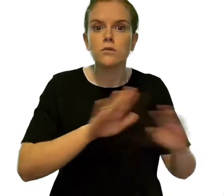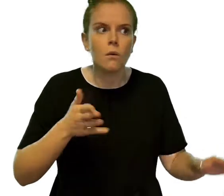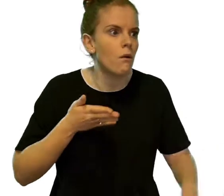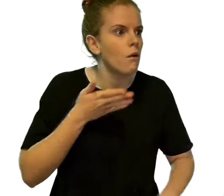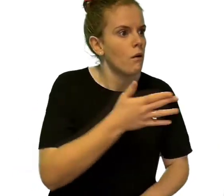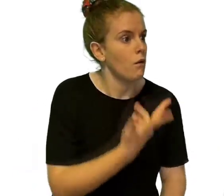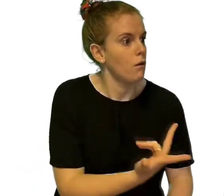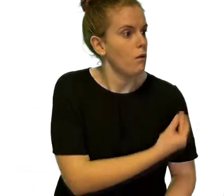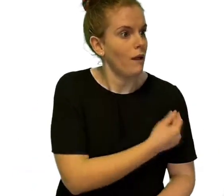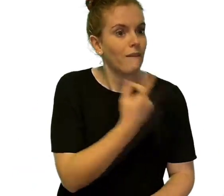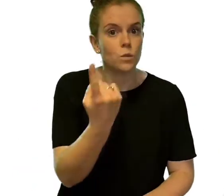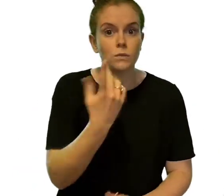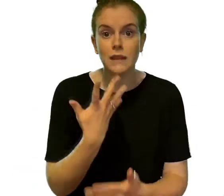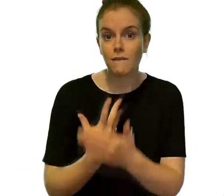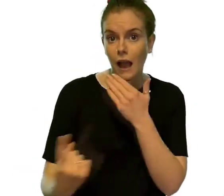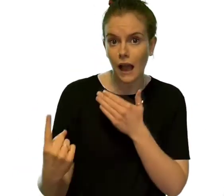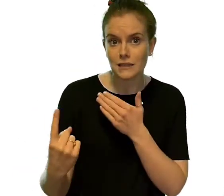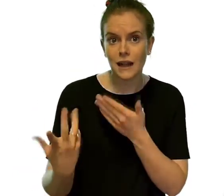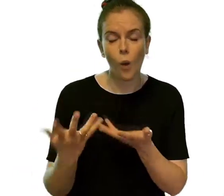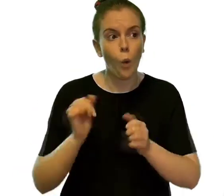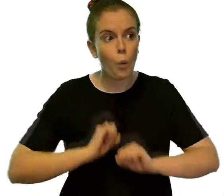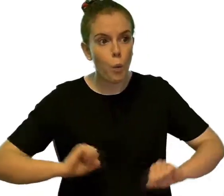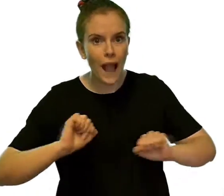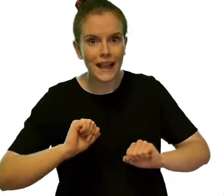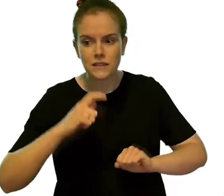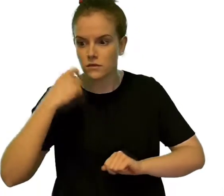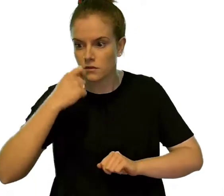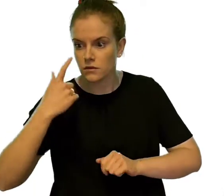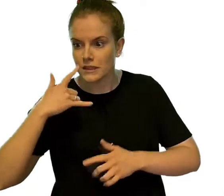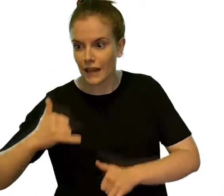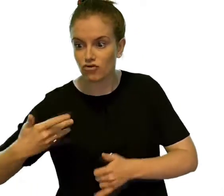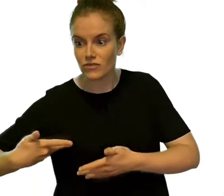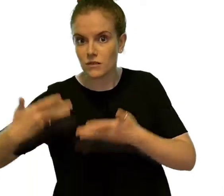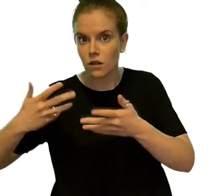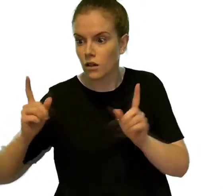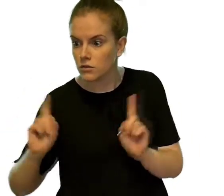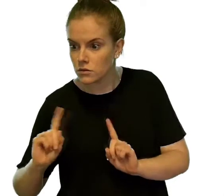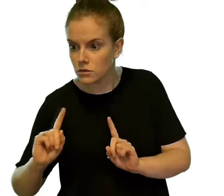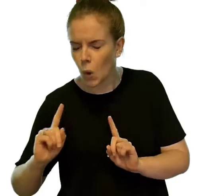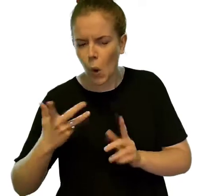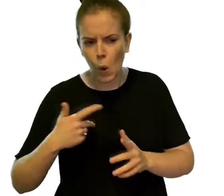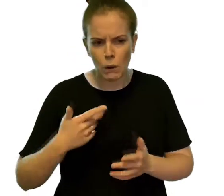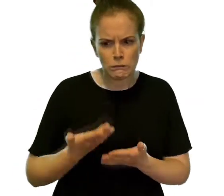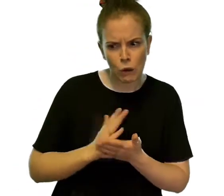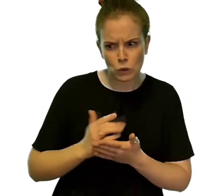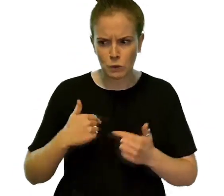waiting for a Covid-19 test, or are unsure if you are fit.